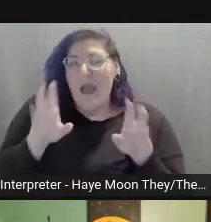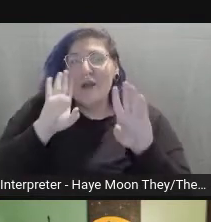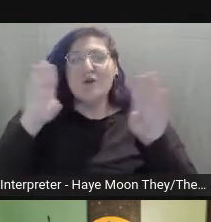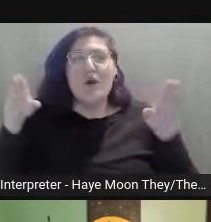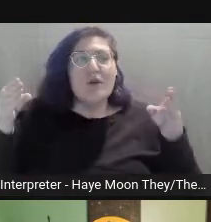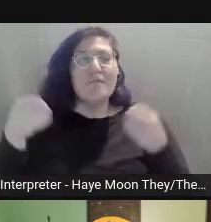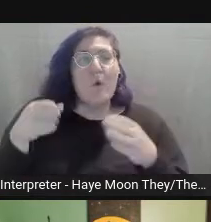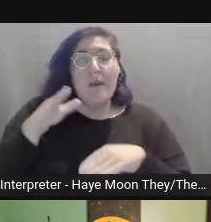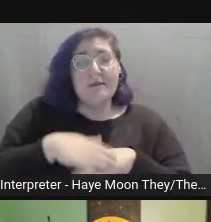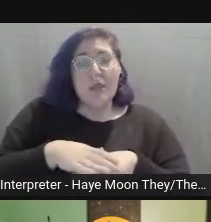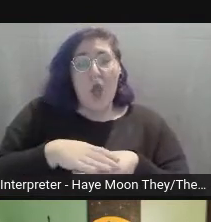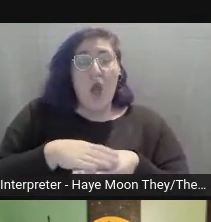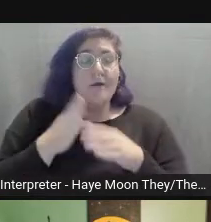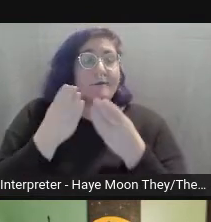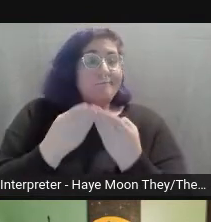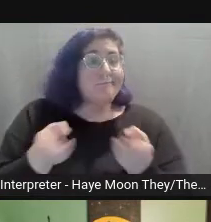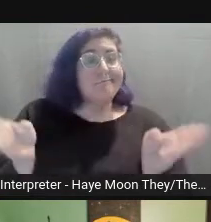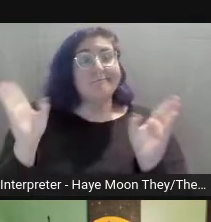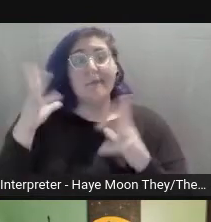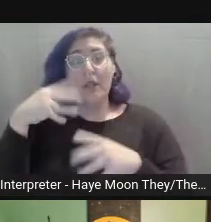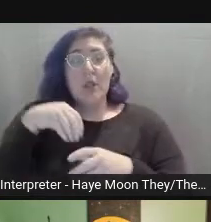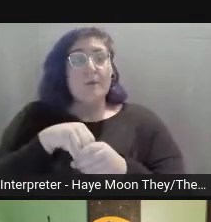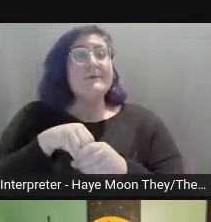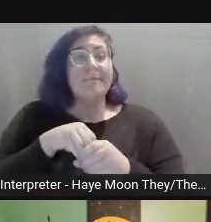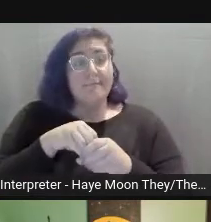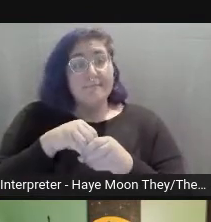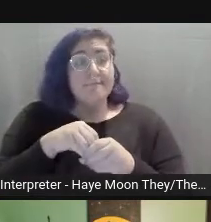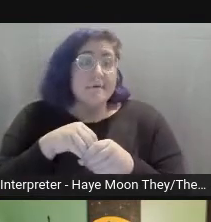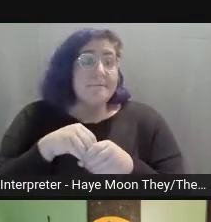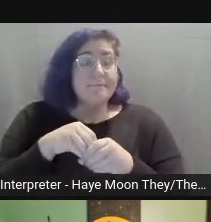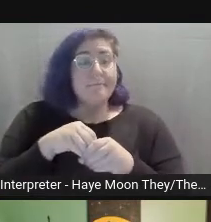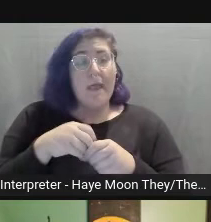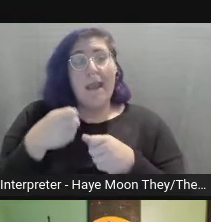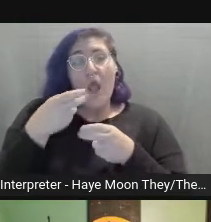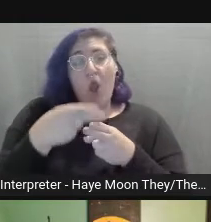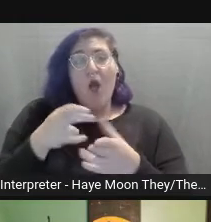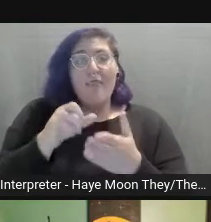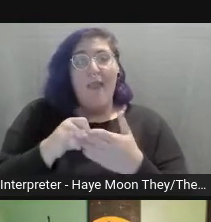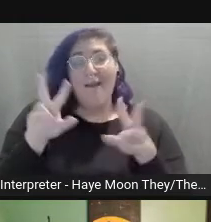but also being inclusive and accessibility. I call that inclusive accessibility.